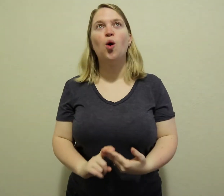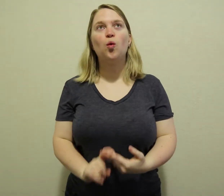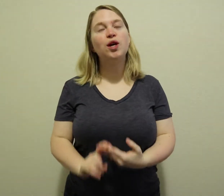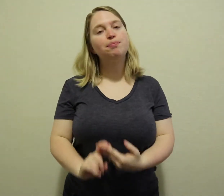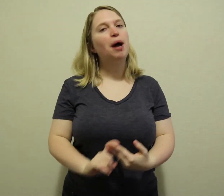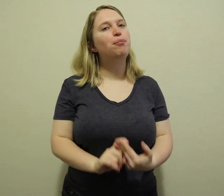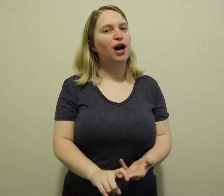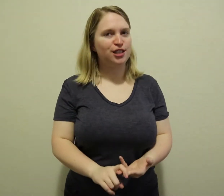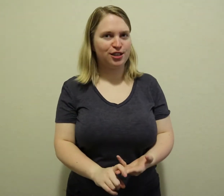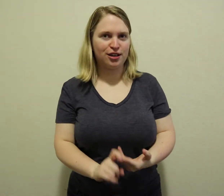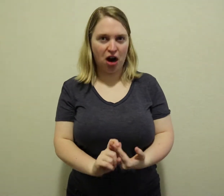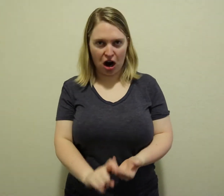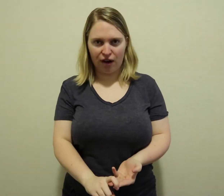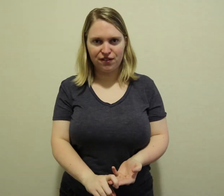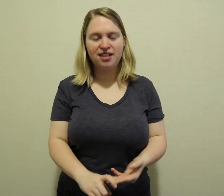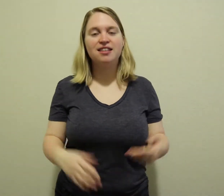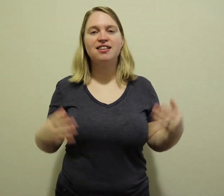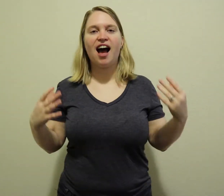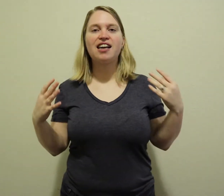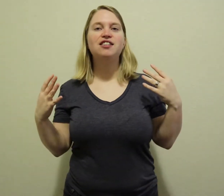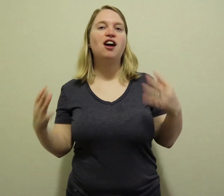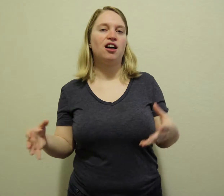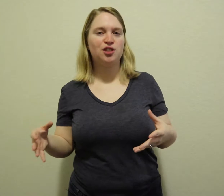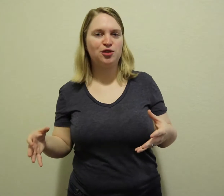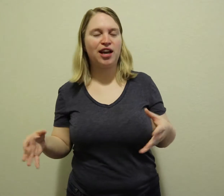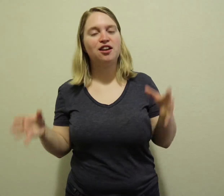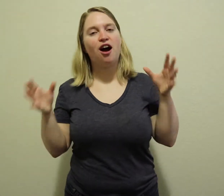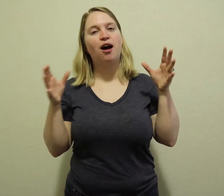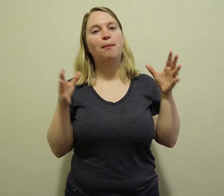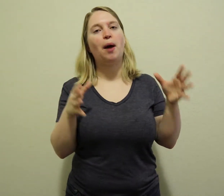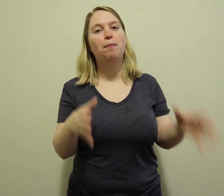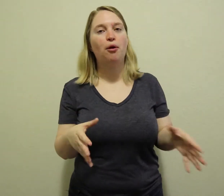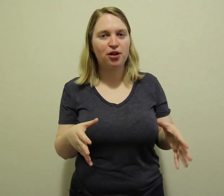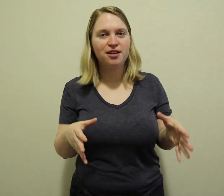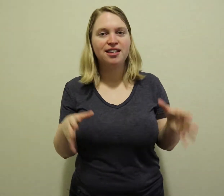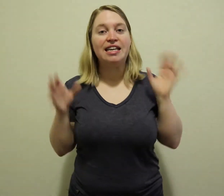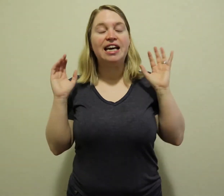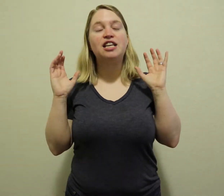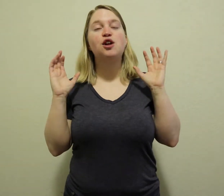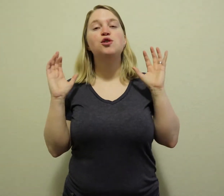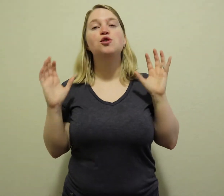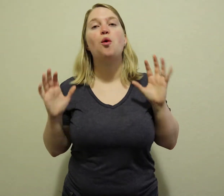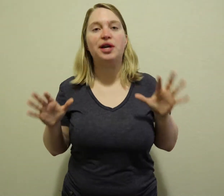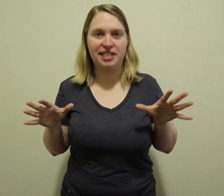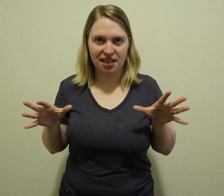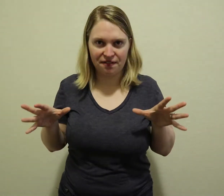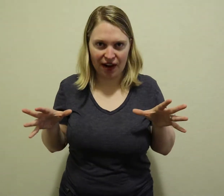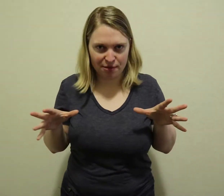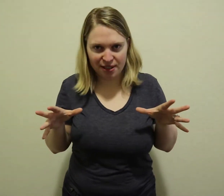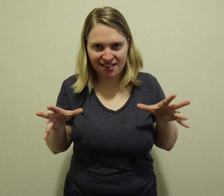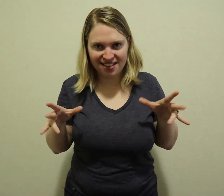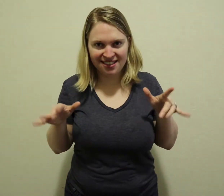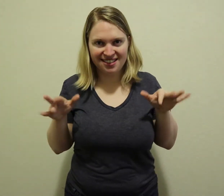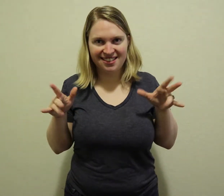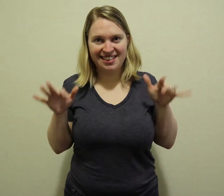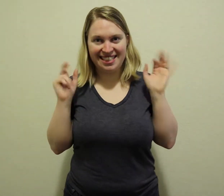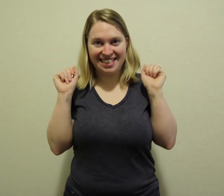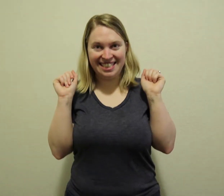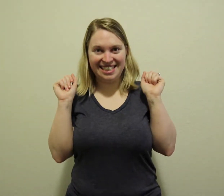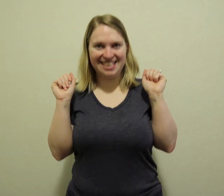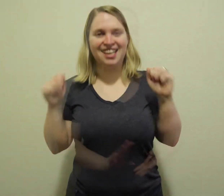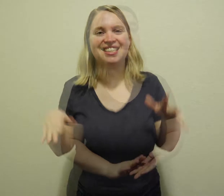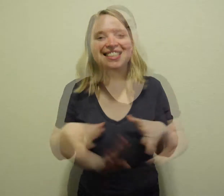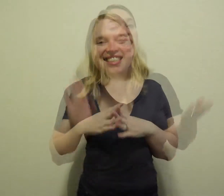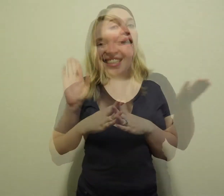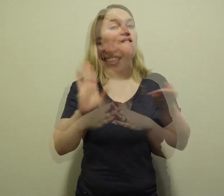with my processor off, I can concentrate on my book in a noisy environment :squeals: